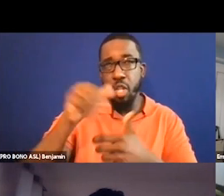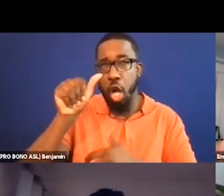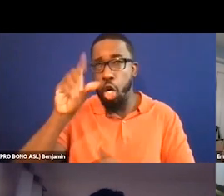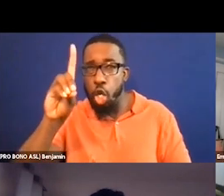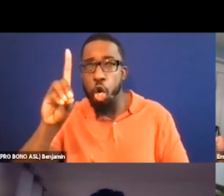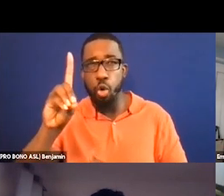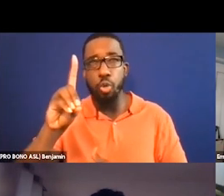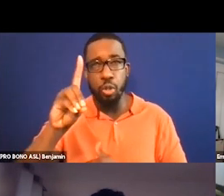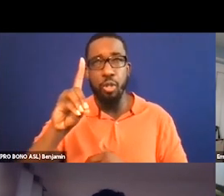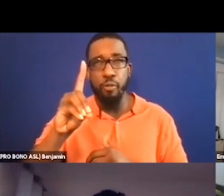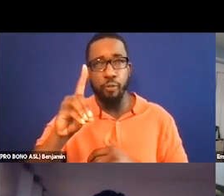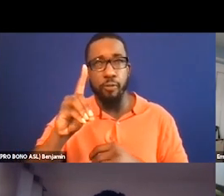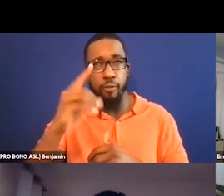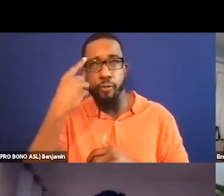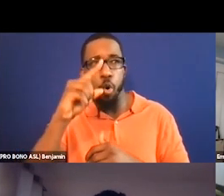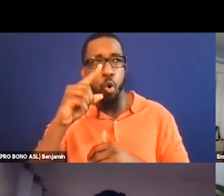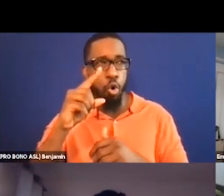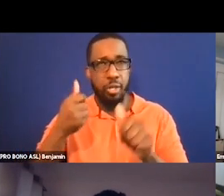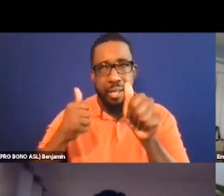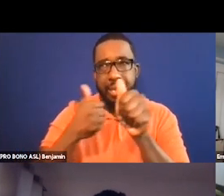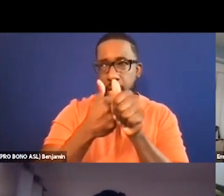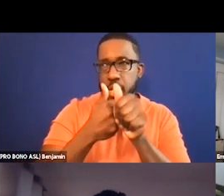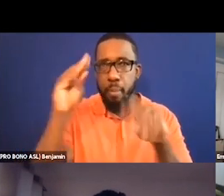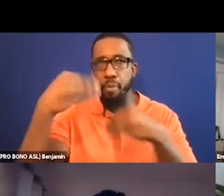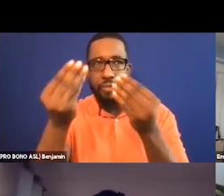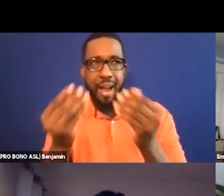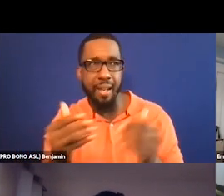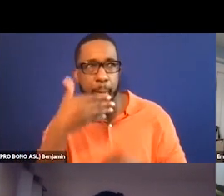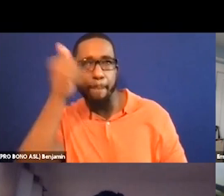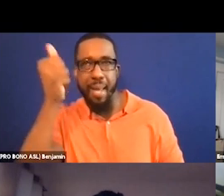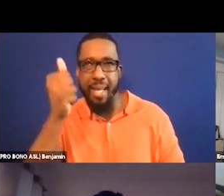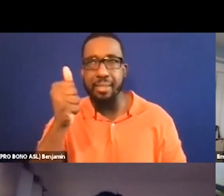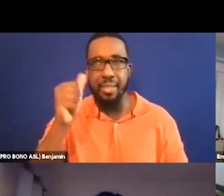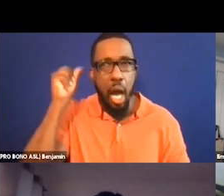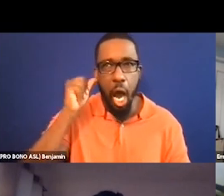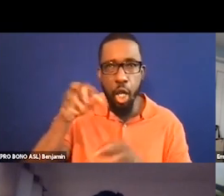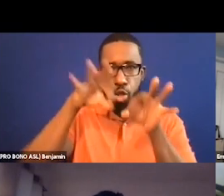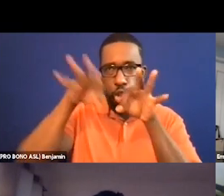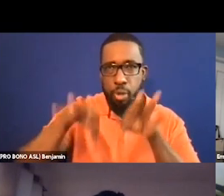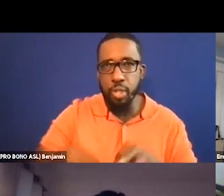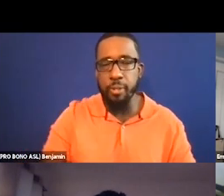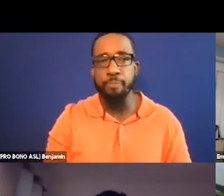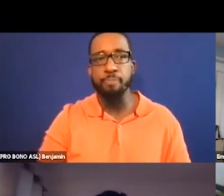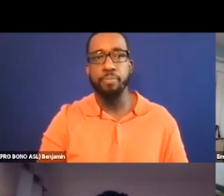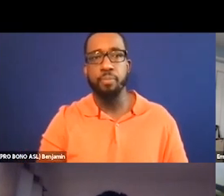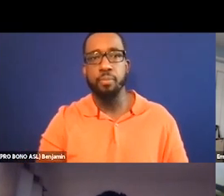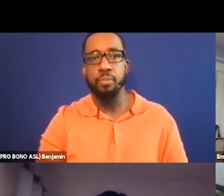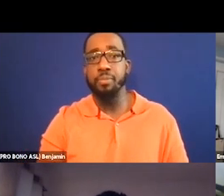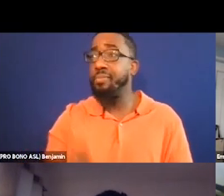time throughout to catch up and provide better audio description. I've seen a great example of that --